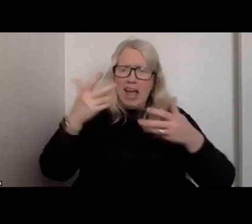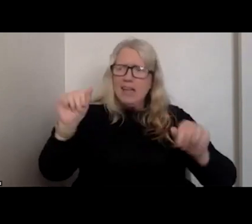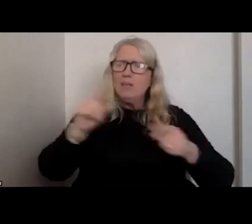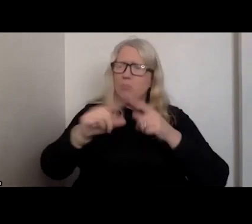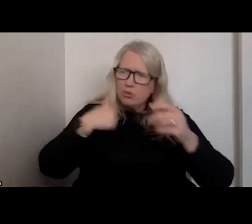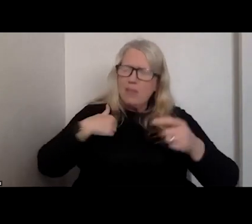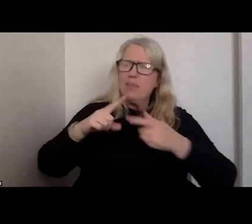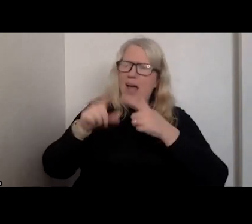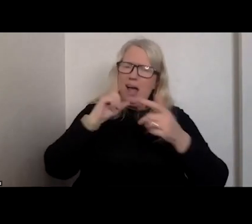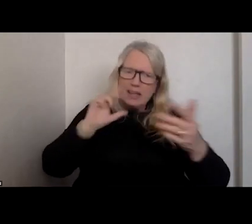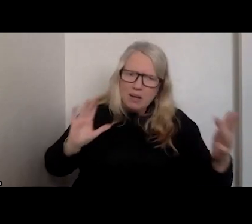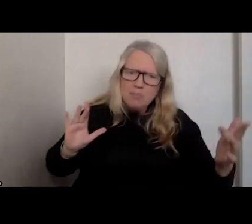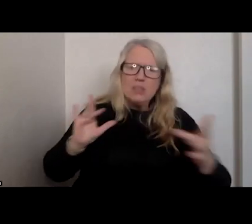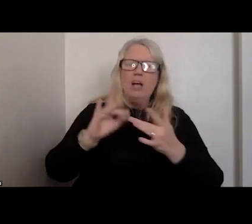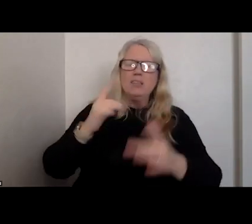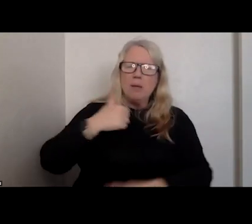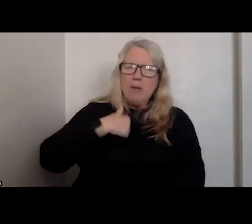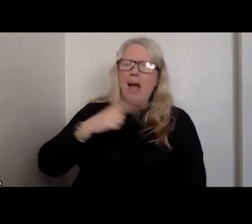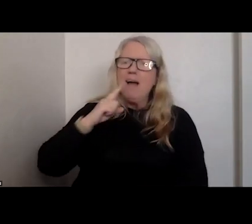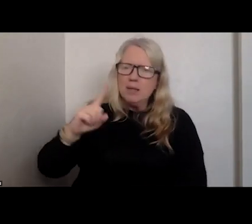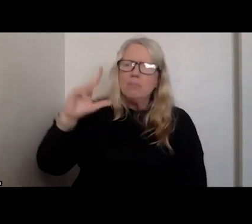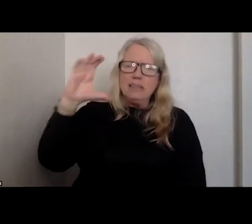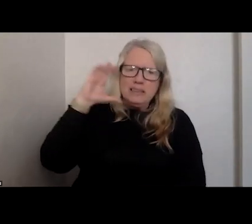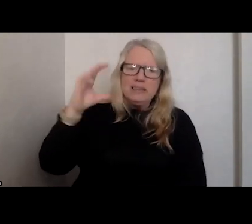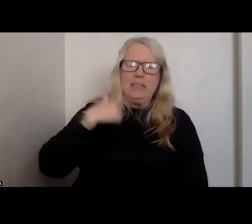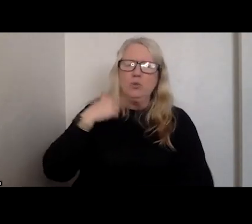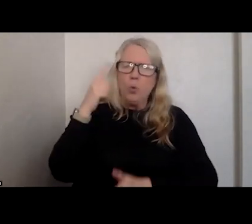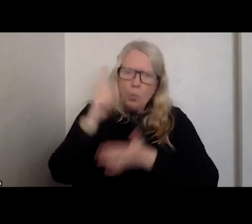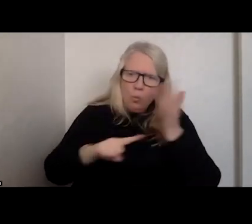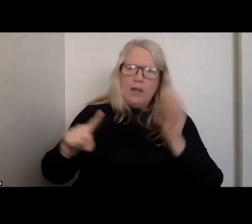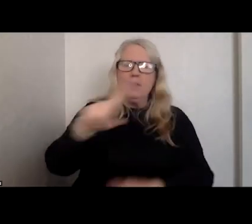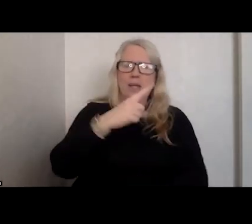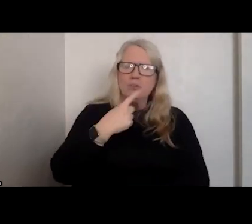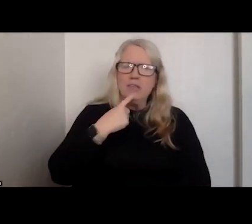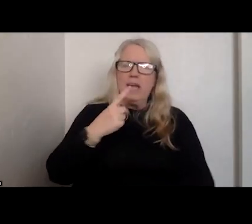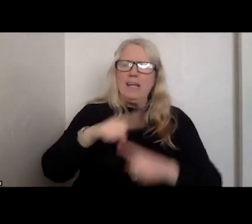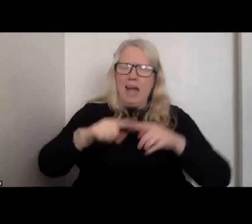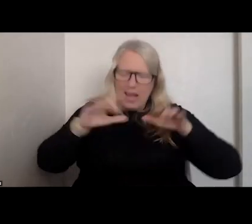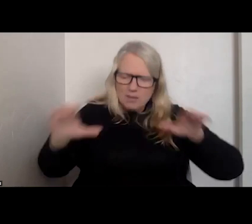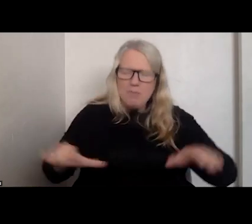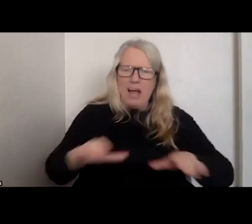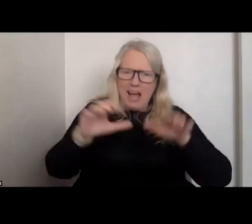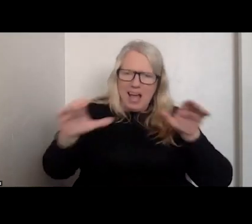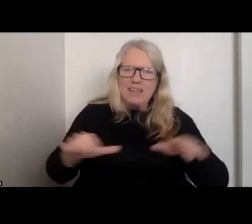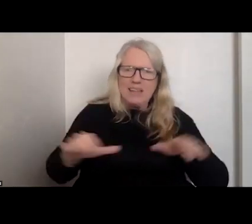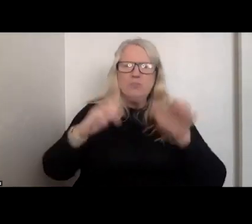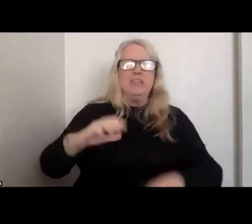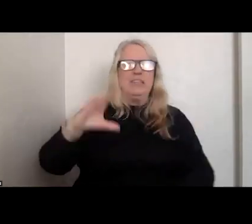CONTACT WITH OUT HERE ON A REGULAR BASIS, I AM LISTENING TO WHAT THEY ARE SAYING. ACTIVELY LISTENING. WHAT I